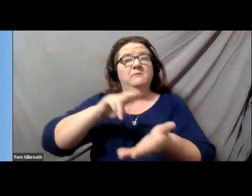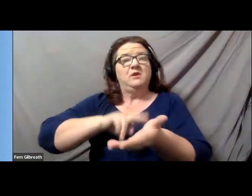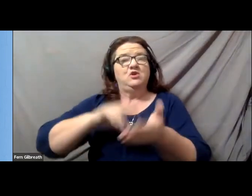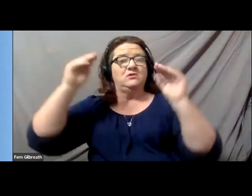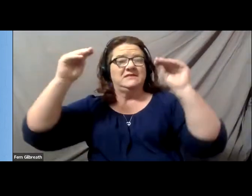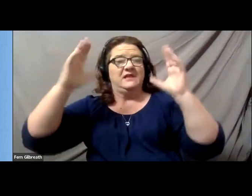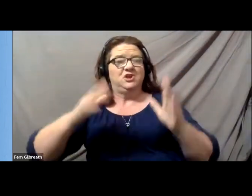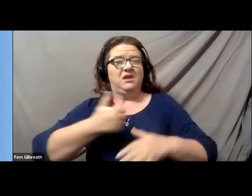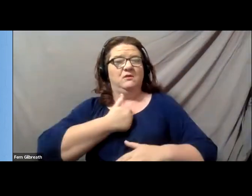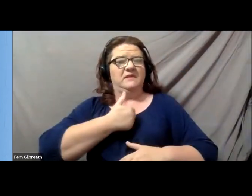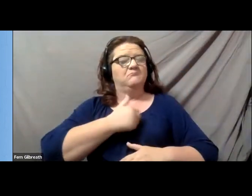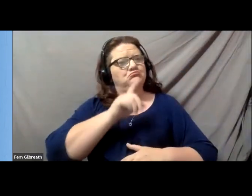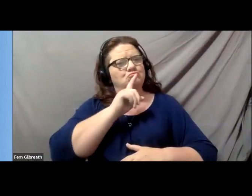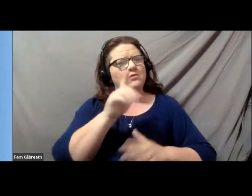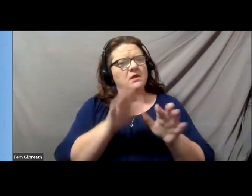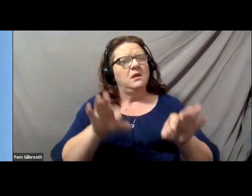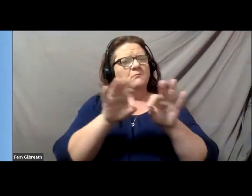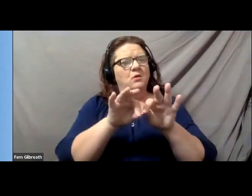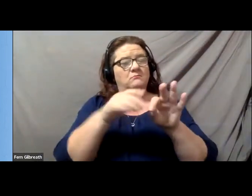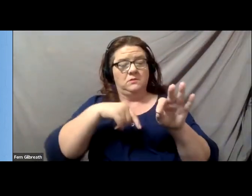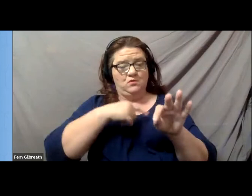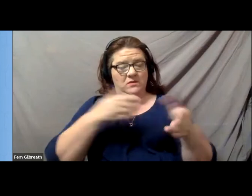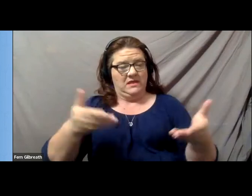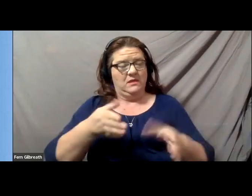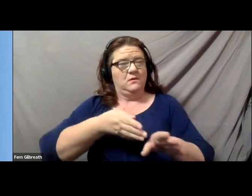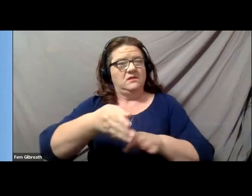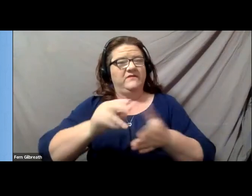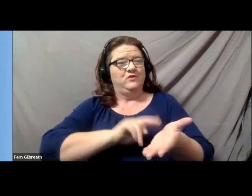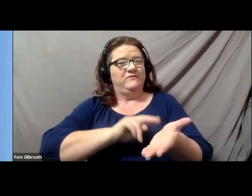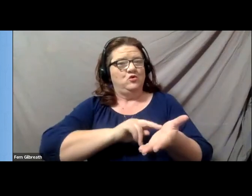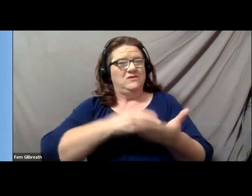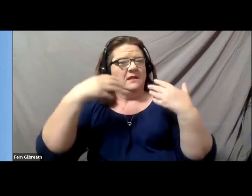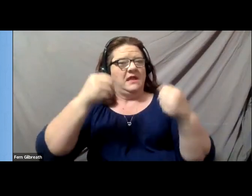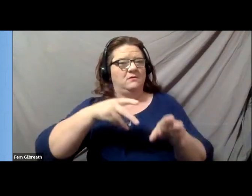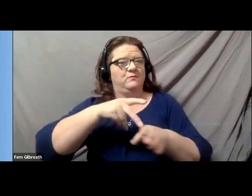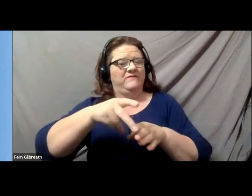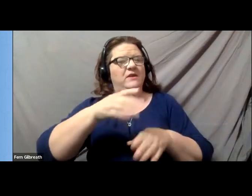And it's important to me that we in nursing and in the health professions admit more disabled students,